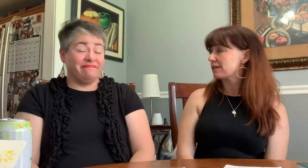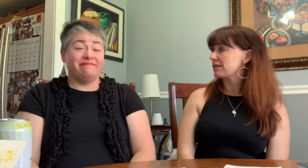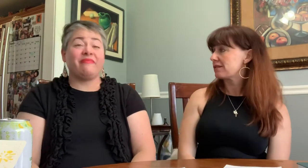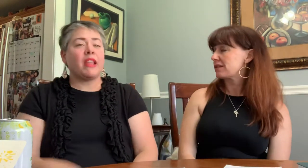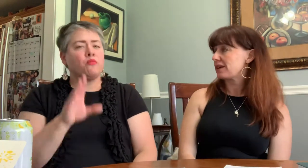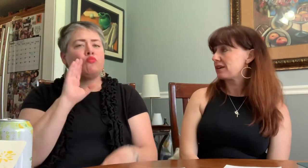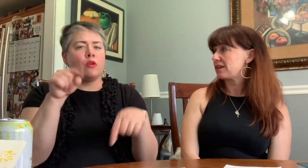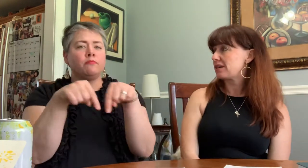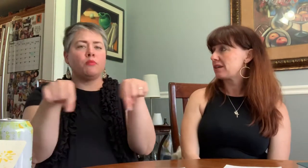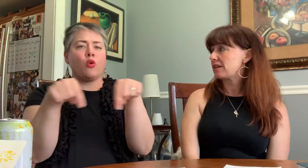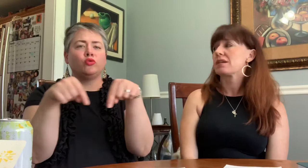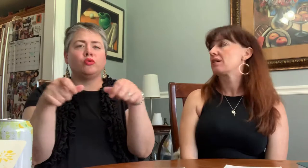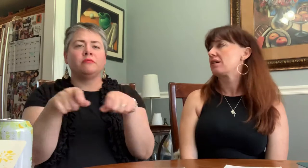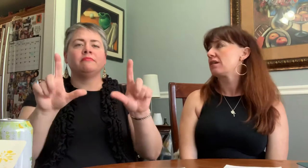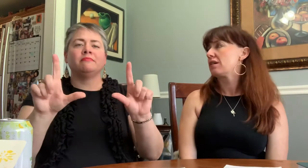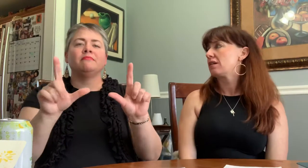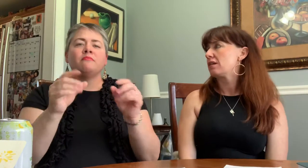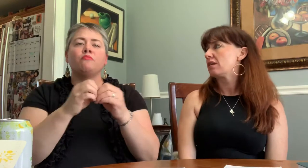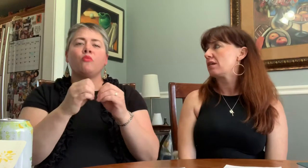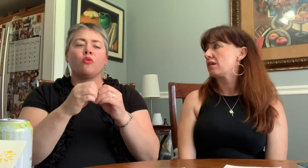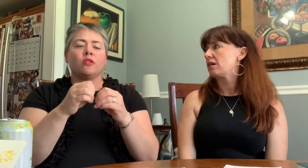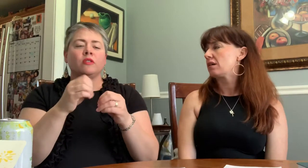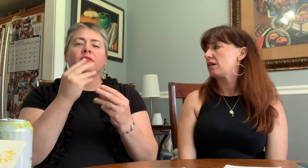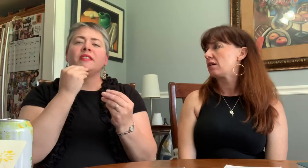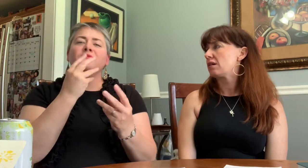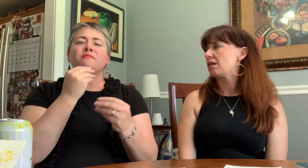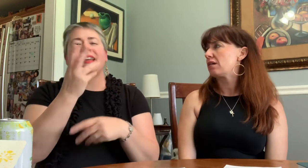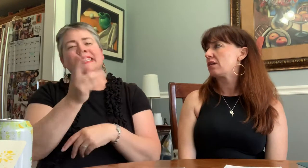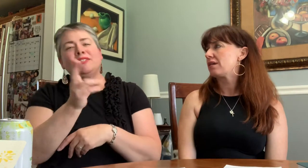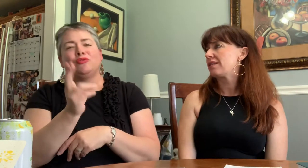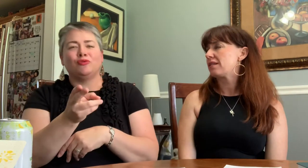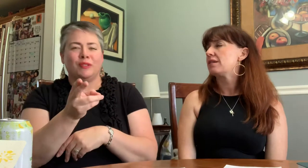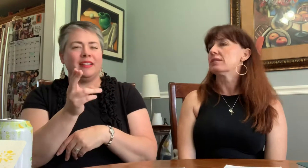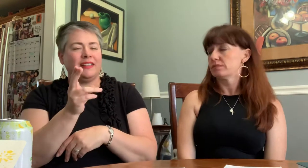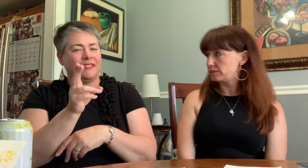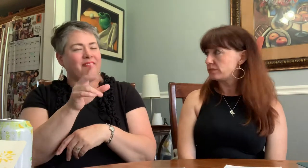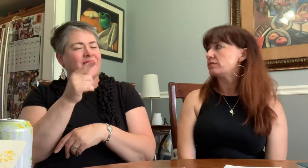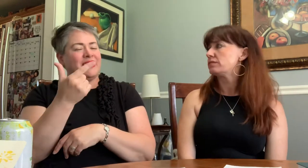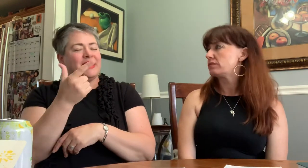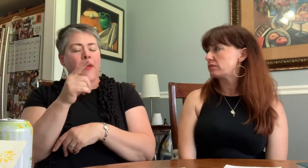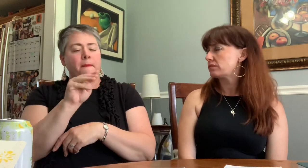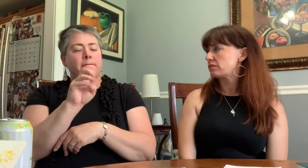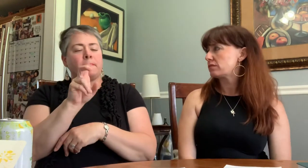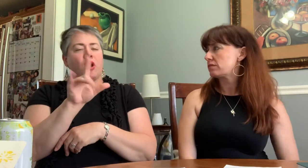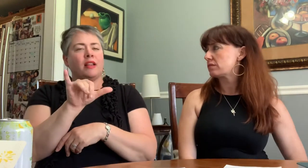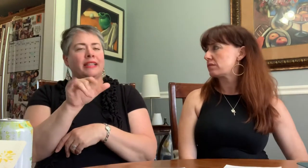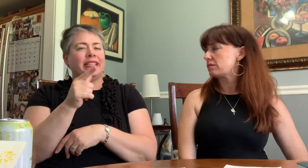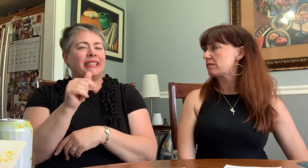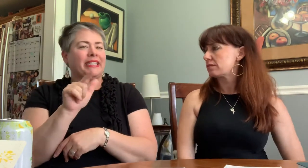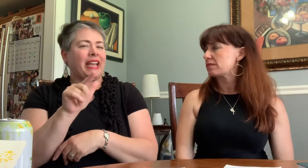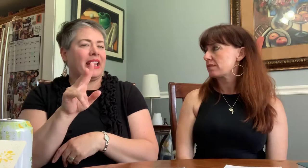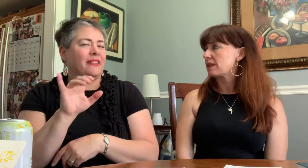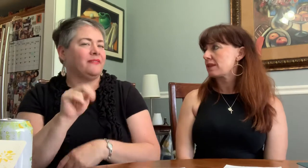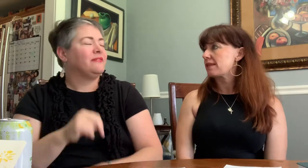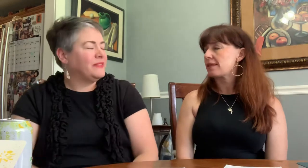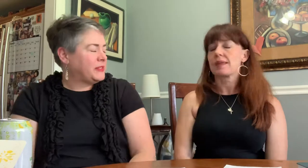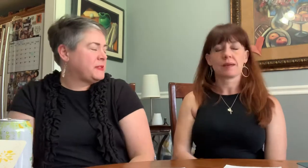We'll post more of the history in the comments section